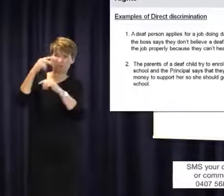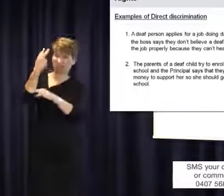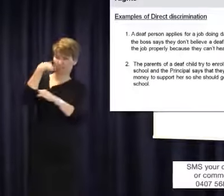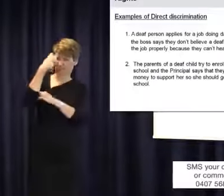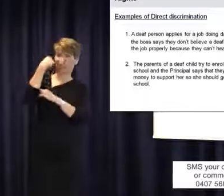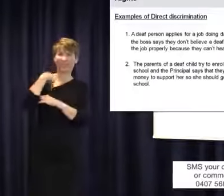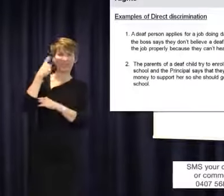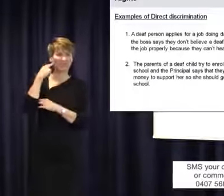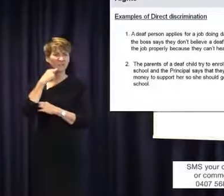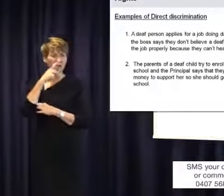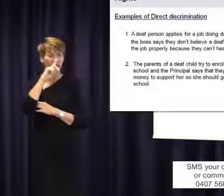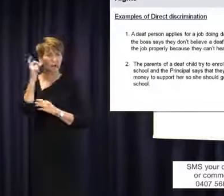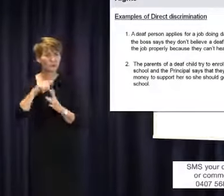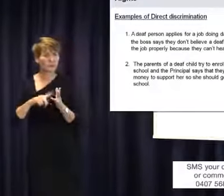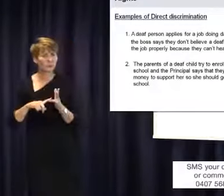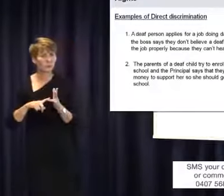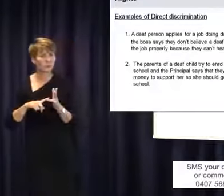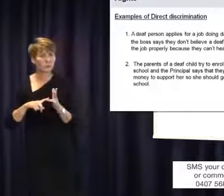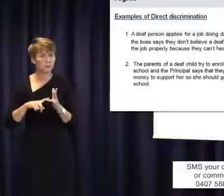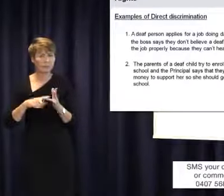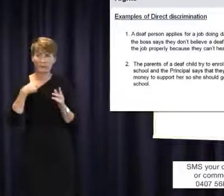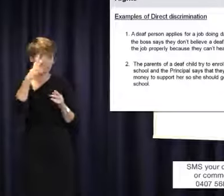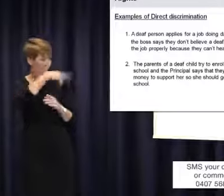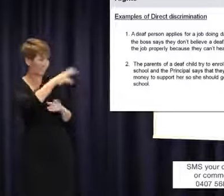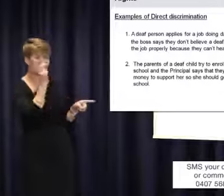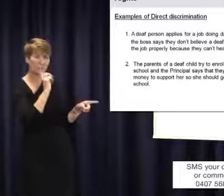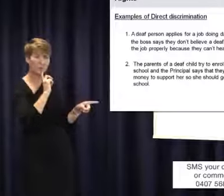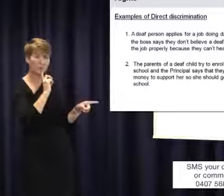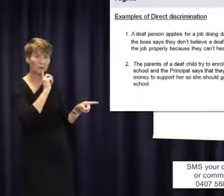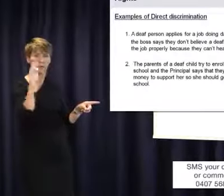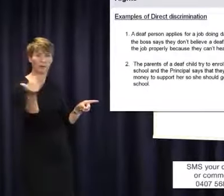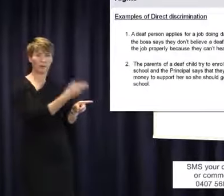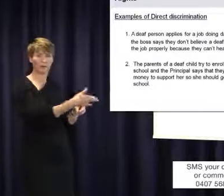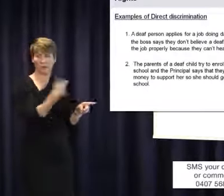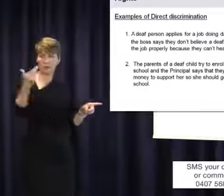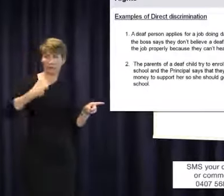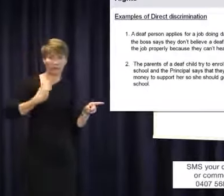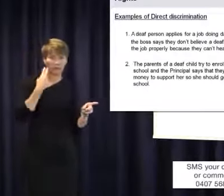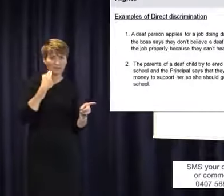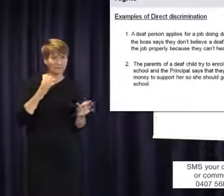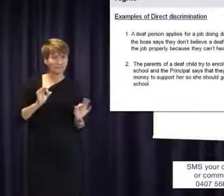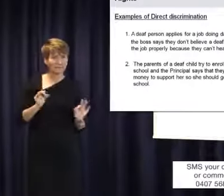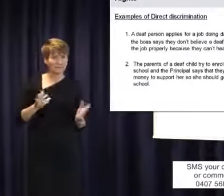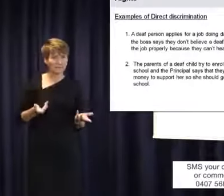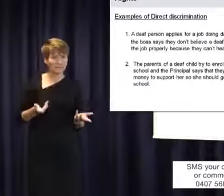treating you badly because you are deaf. A second example is the parents of a deaf child